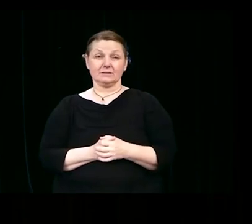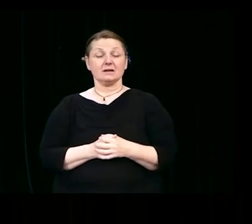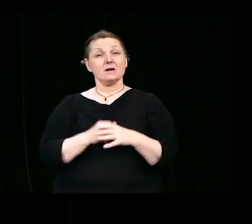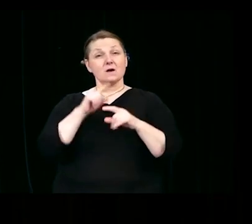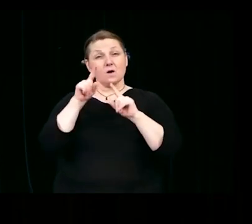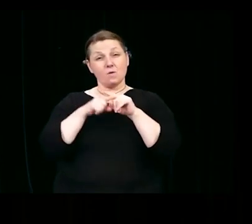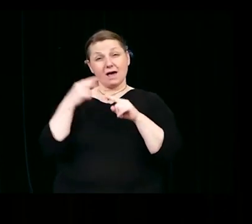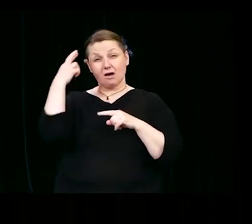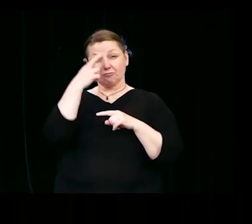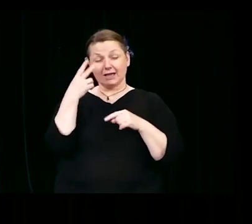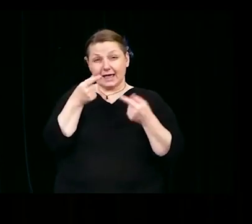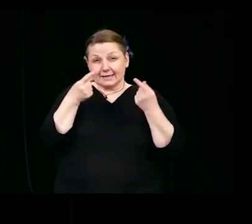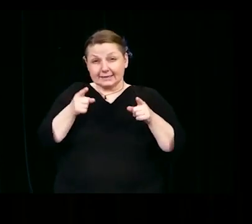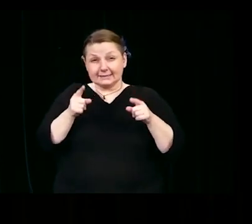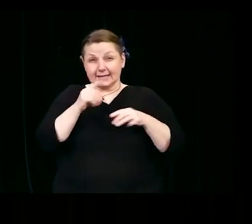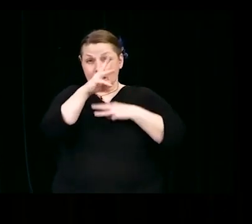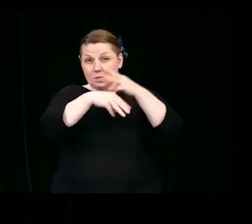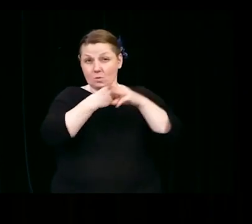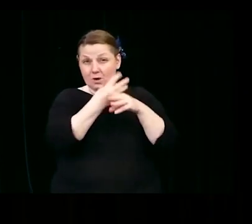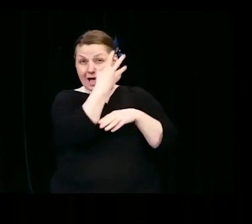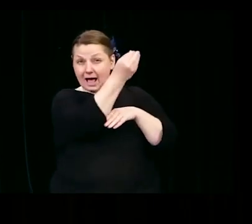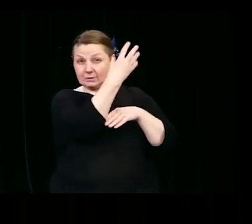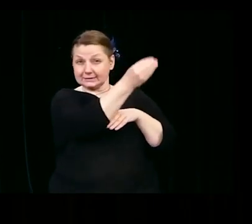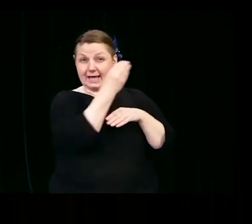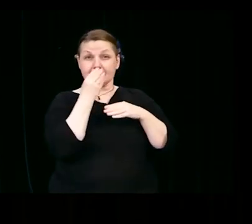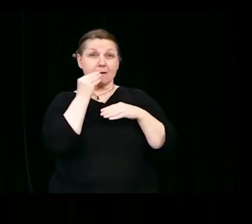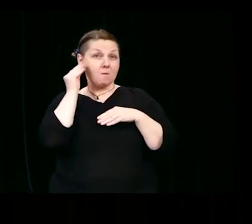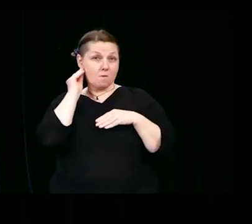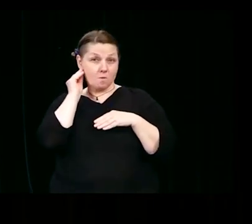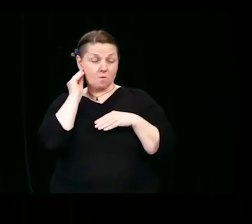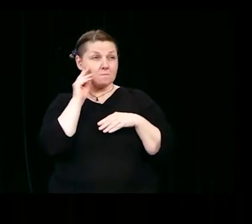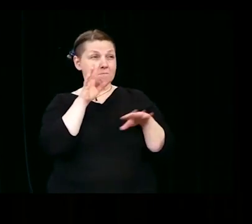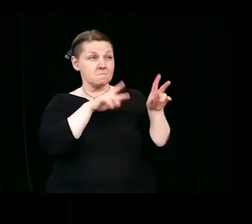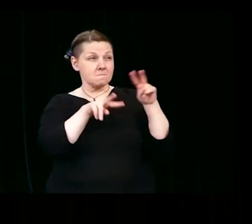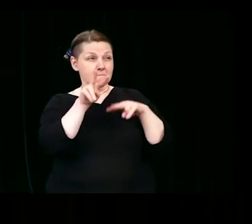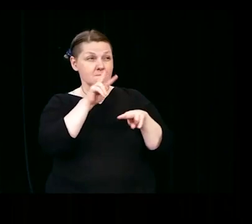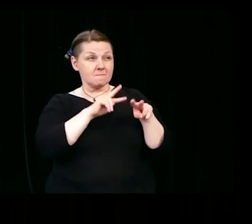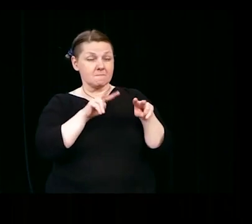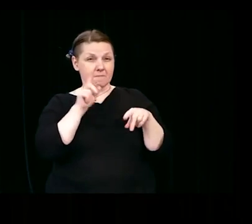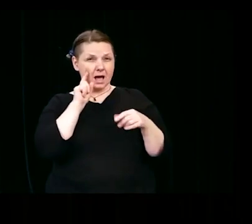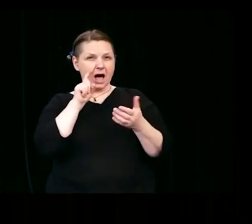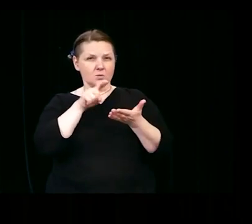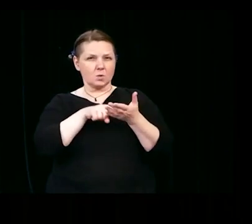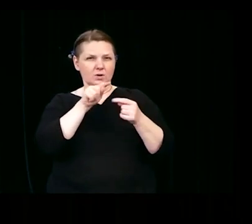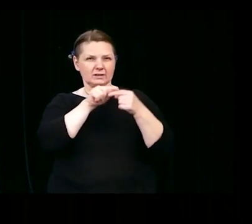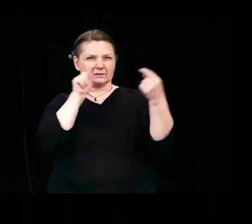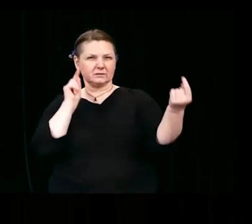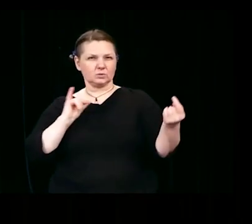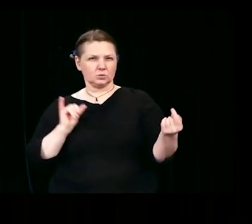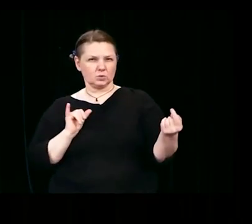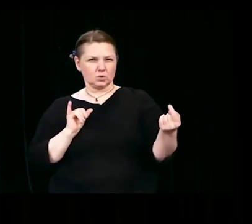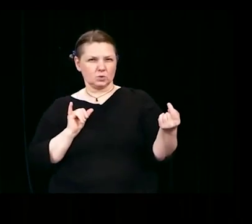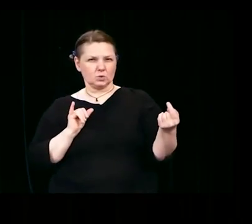When I paid attention to the world outside my home, there was a similar emotional contrast.